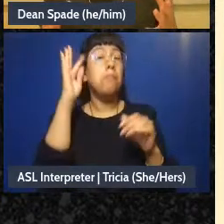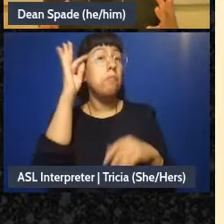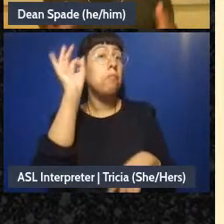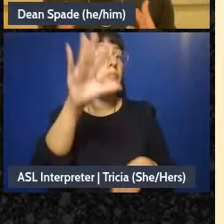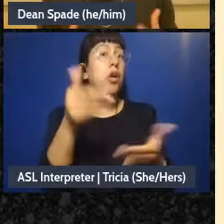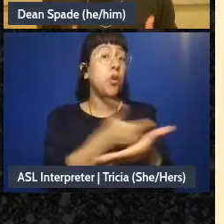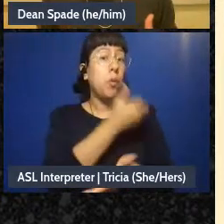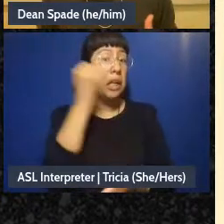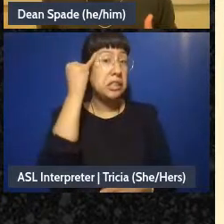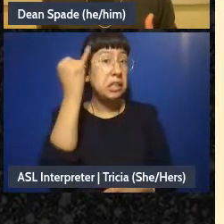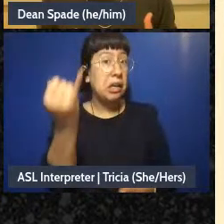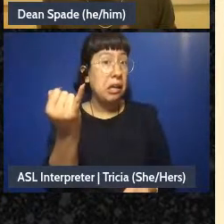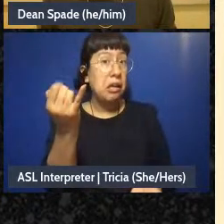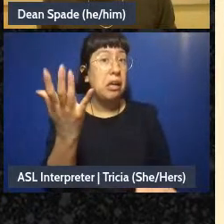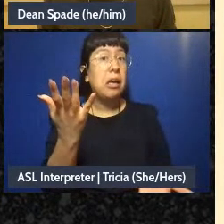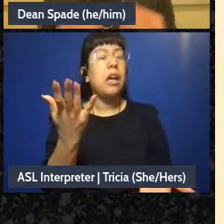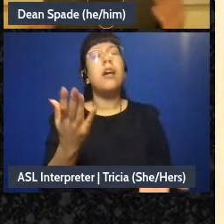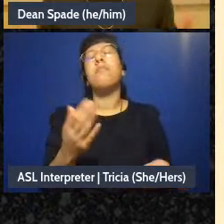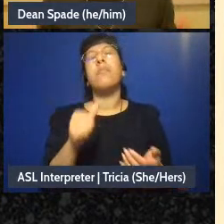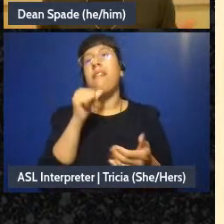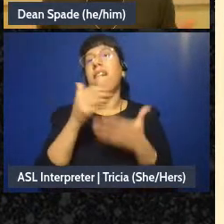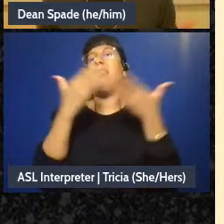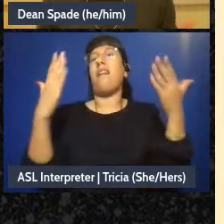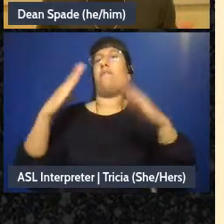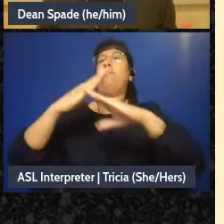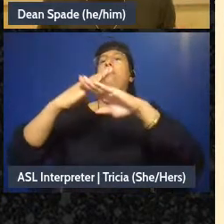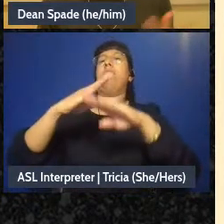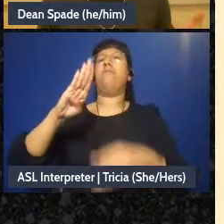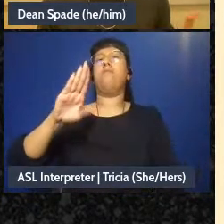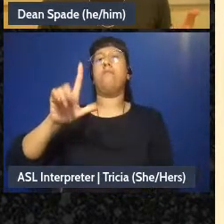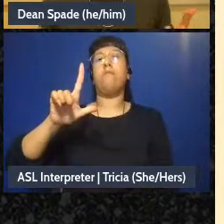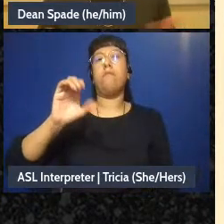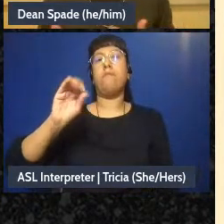there shouldn't be a ton of blocking. So if there's not a block happening it's fine for people